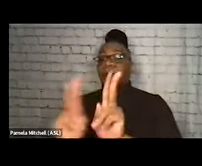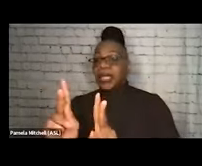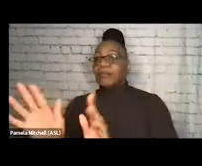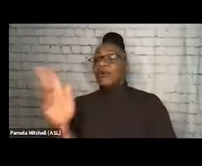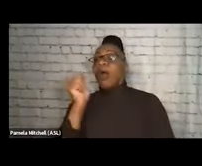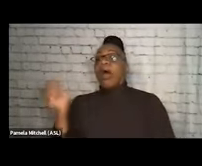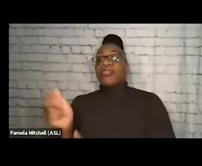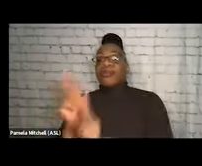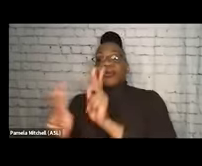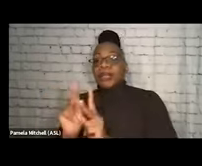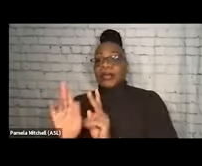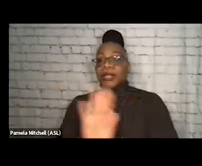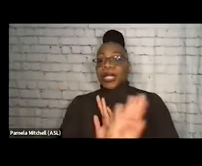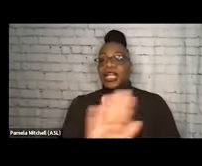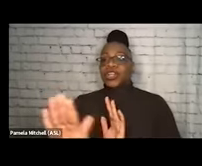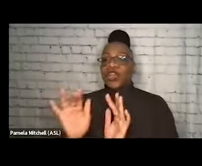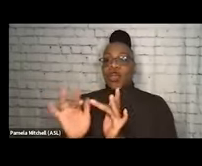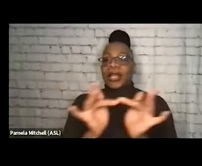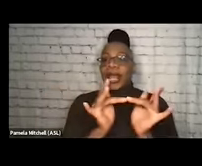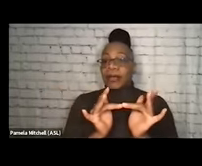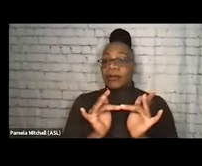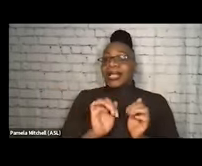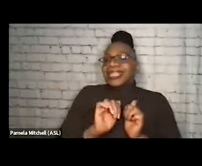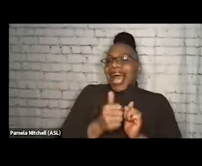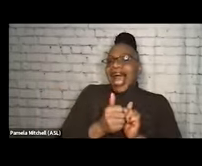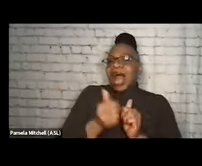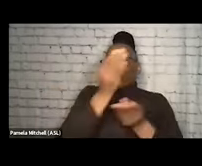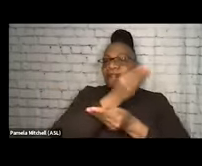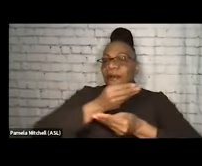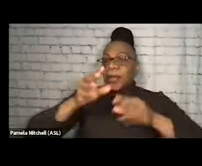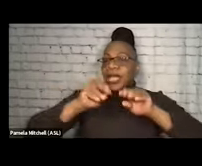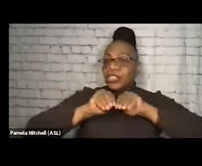That's how information is shared. But that's how concrete interventions